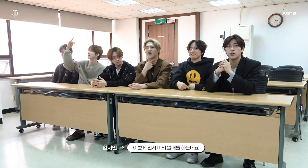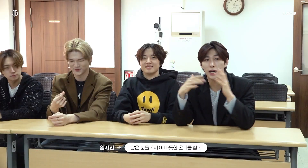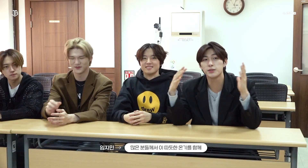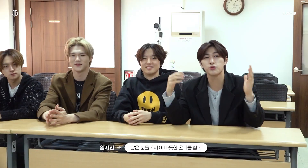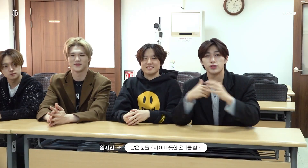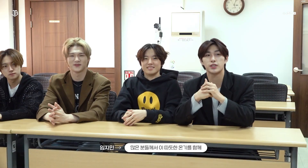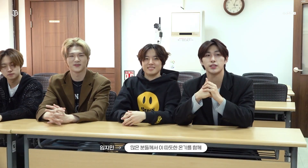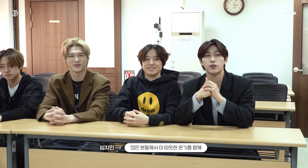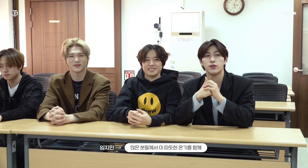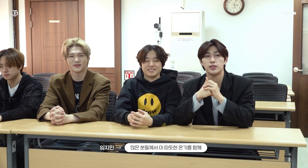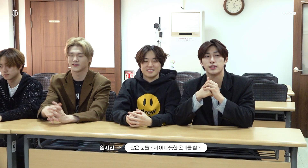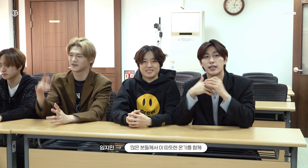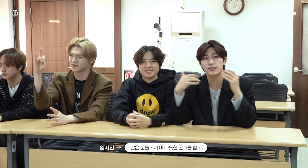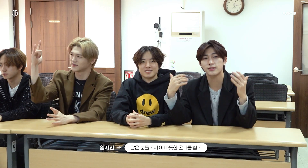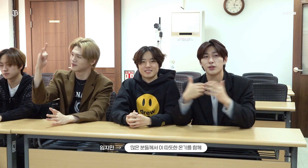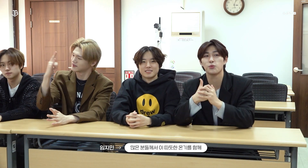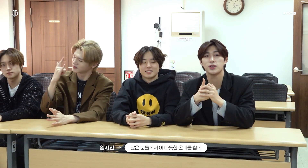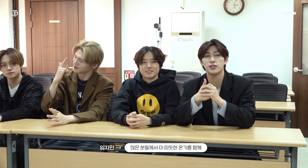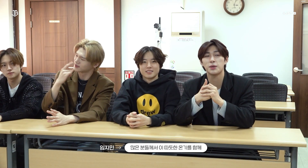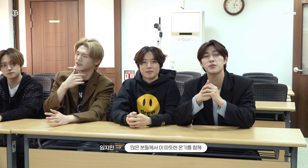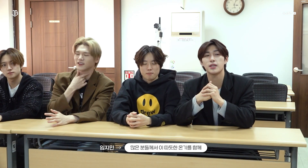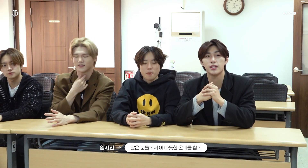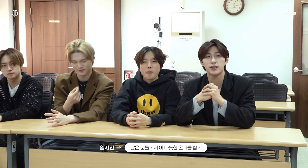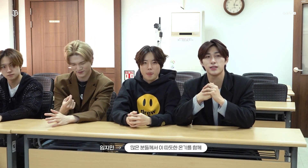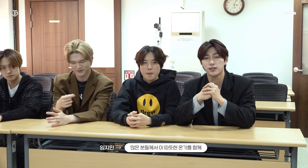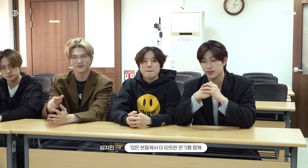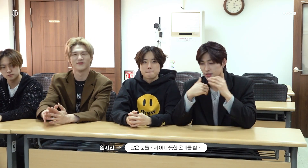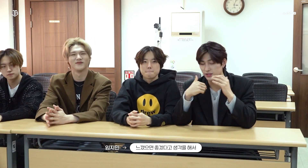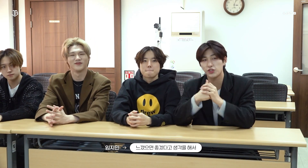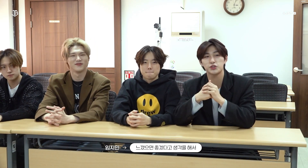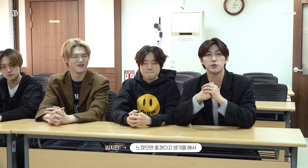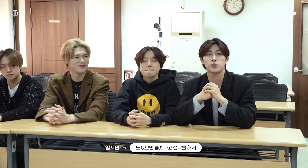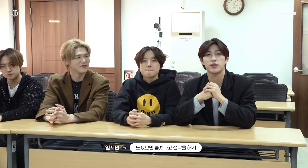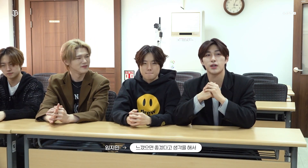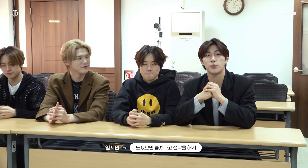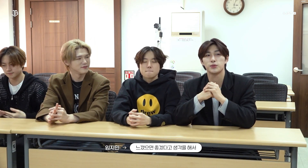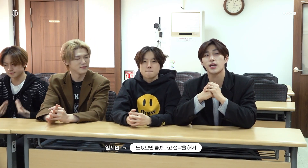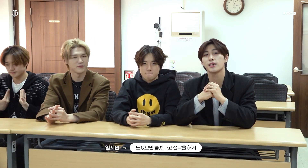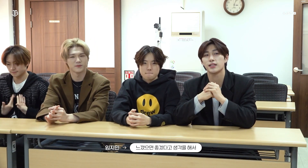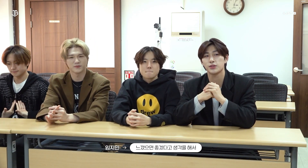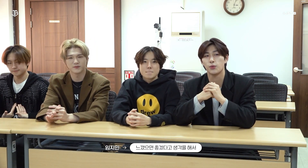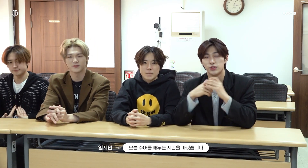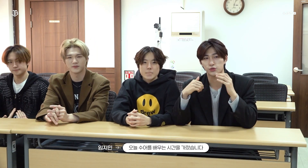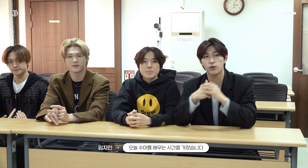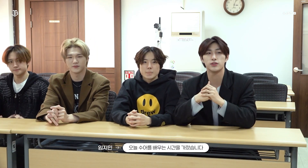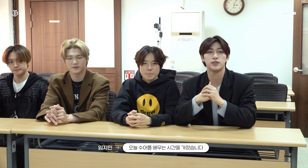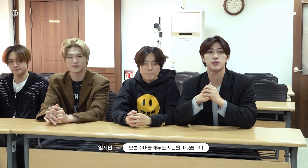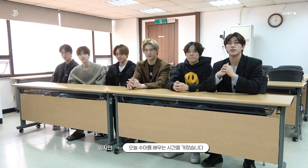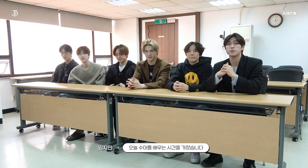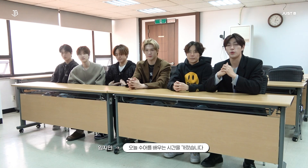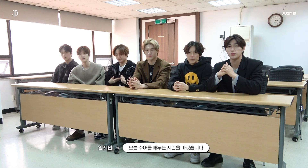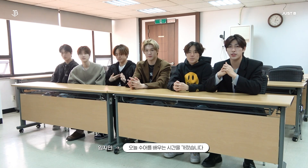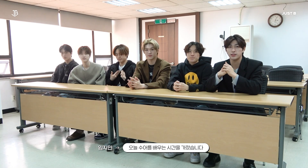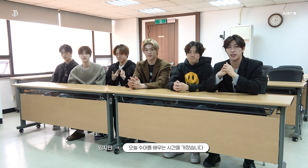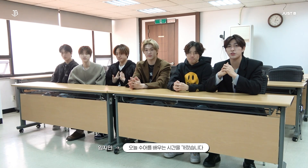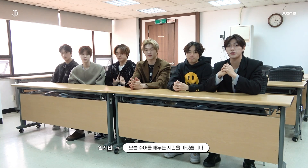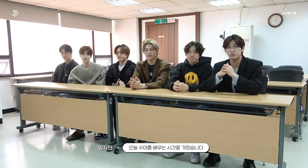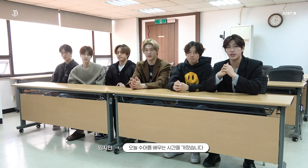We wanted to share the warmth with as many people as possible, so we tried learning sign language today